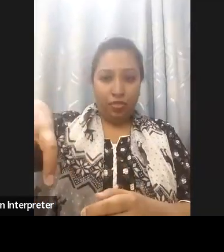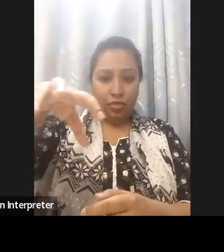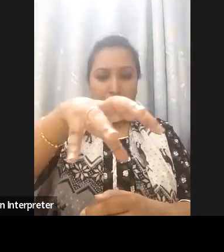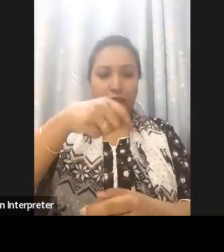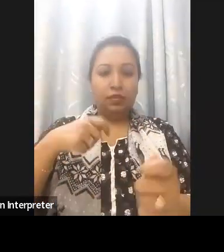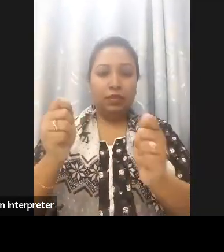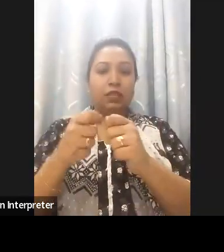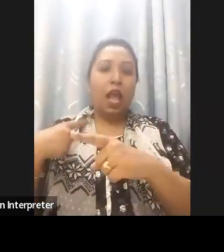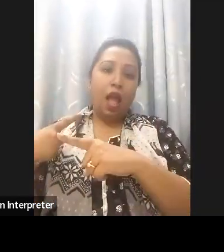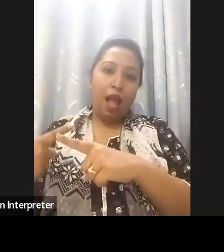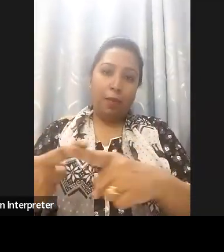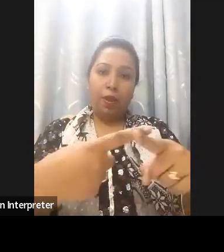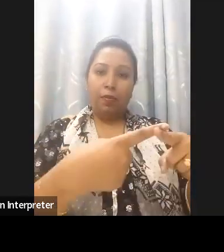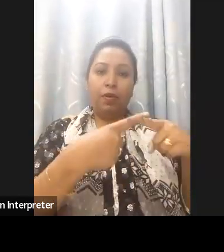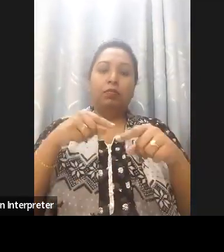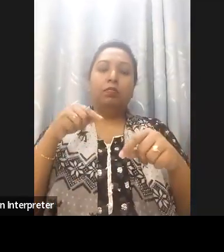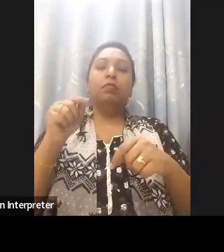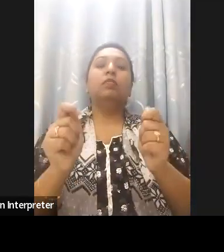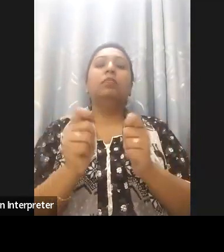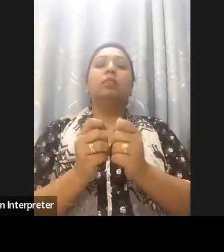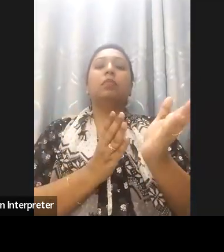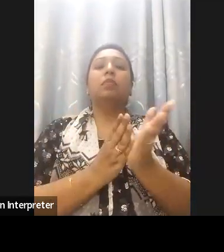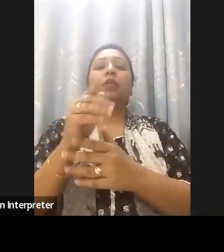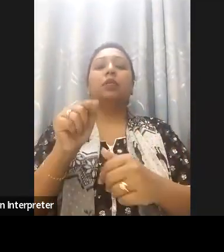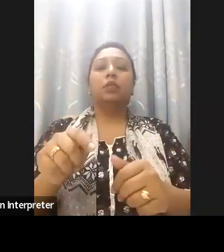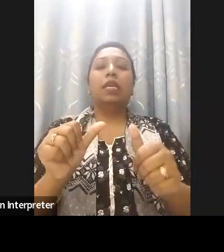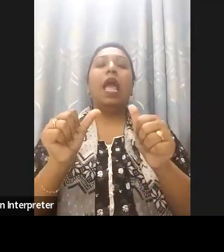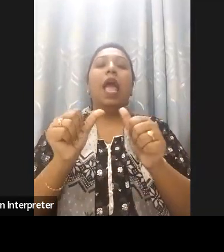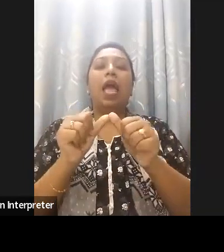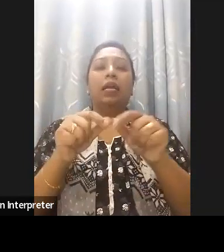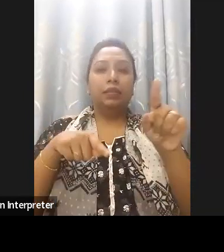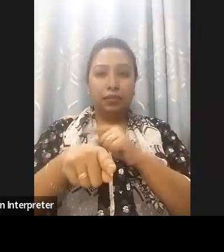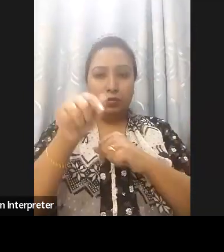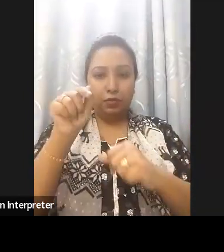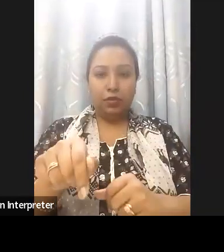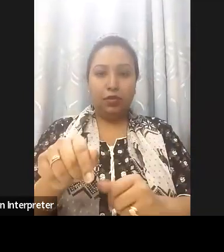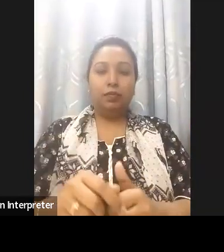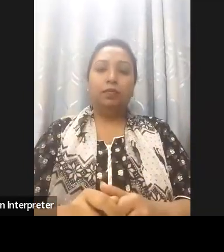replicate one another's digital innovations and accessibility is also a an initiative in this